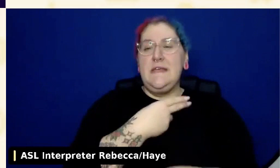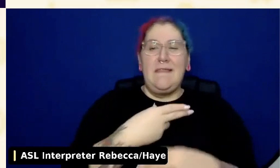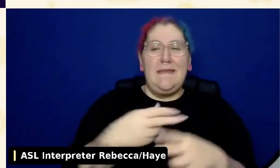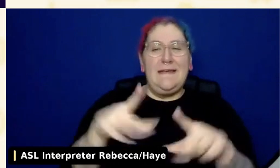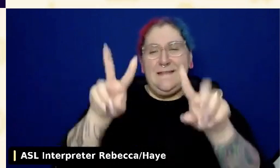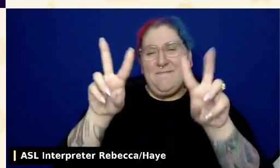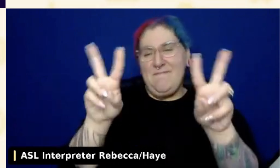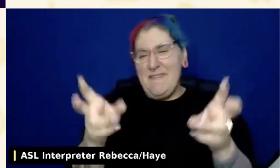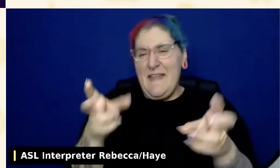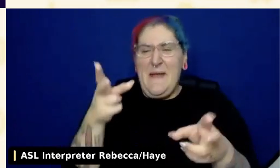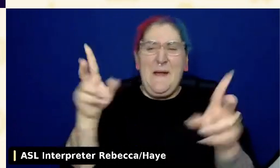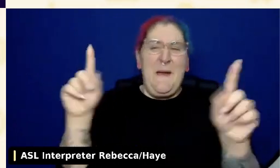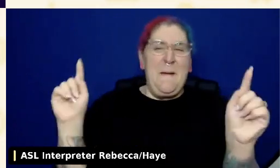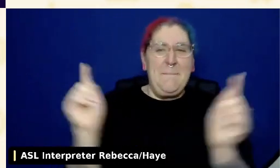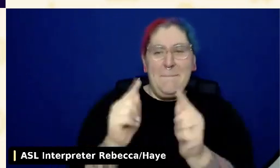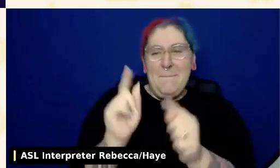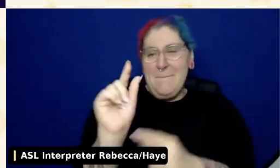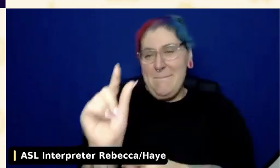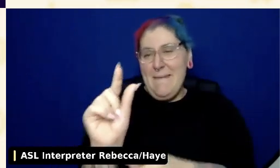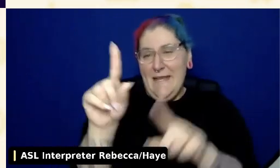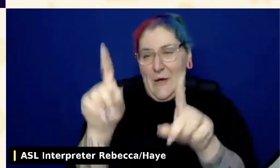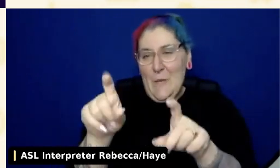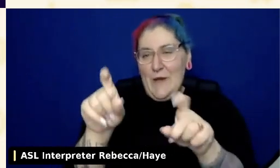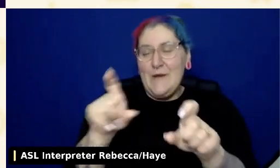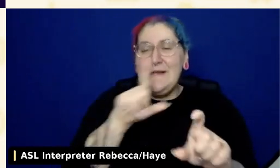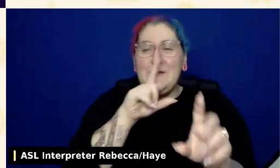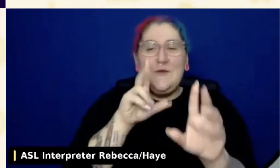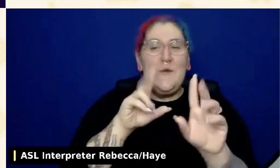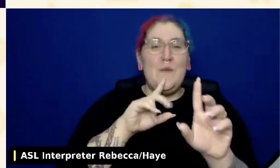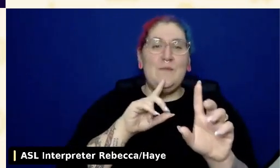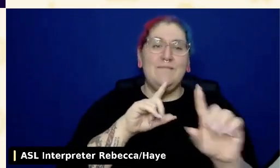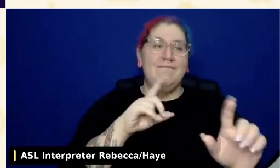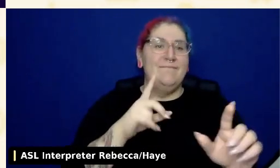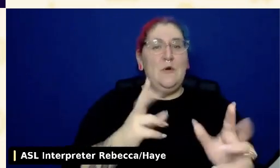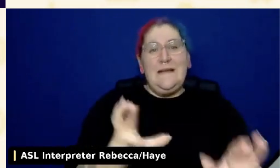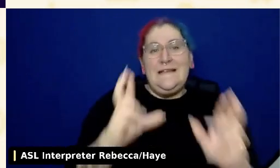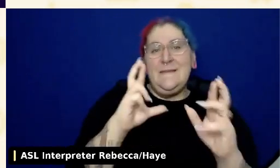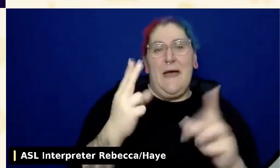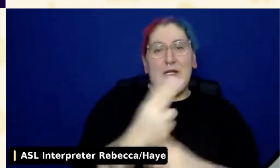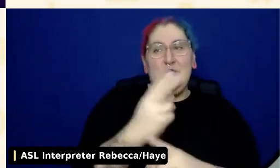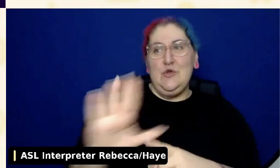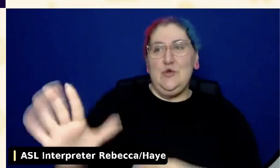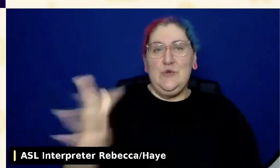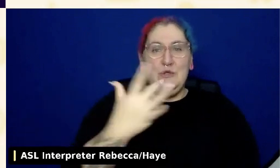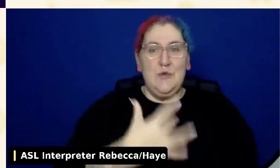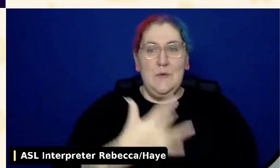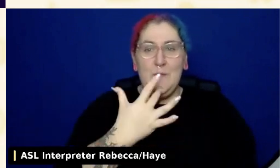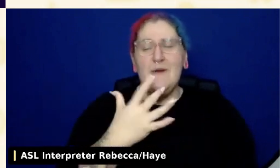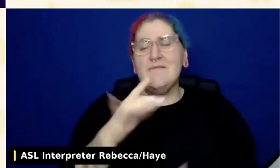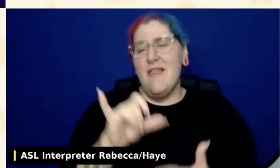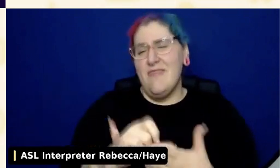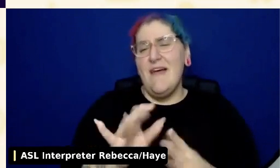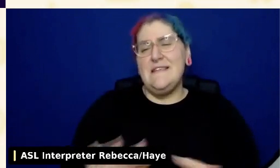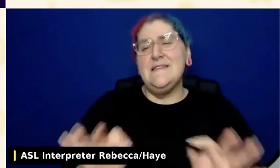and how that is an accessibility bonus for people. For me, I prefer dark mode as a personal thing.